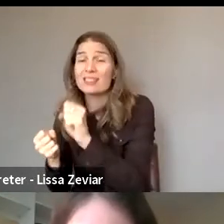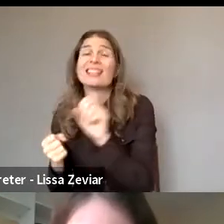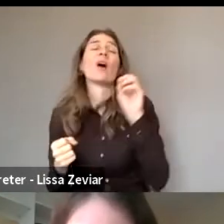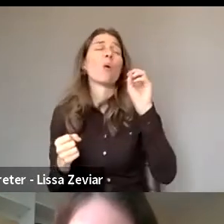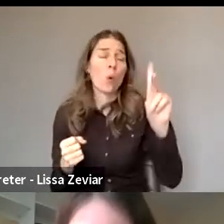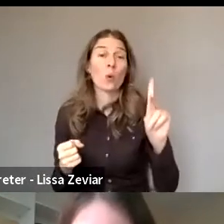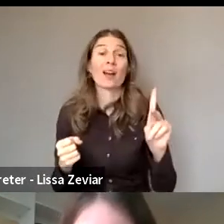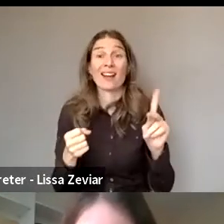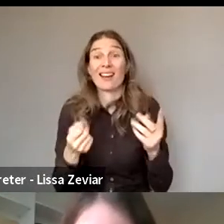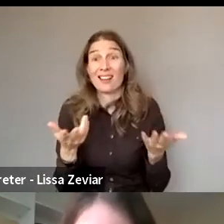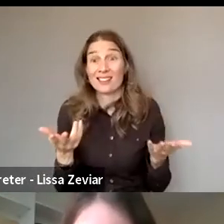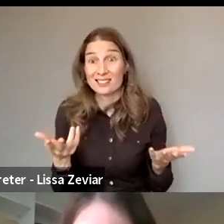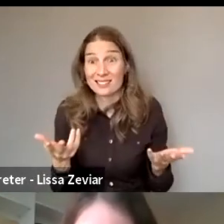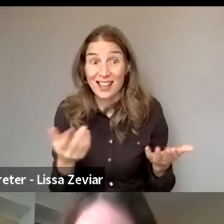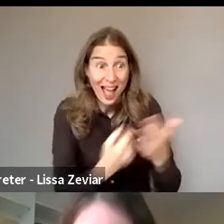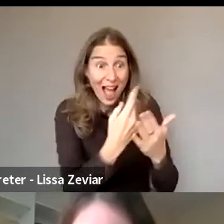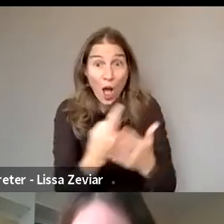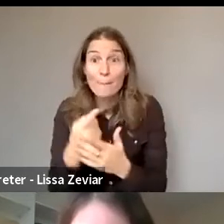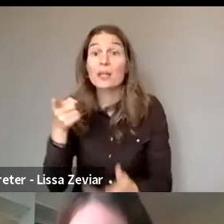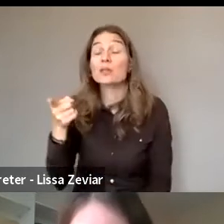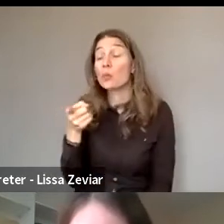so what are these NGOs that presented today doing